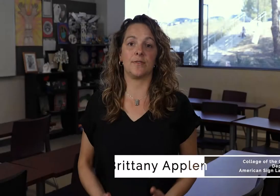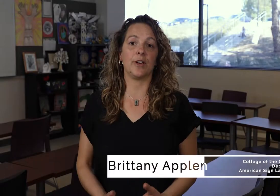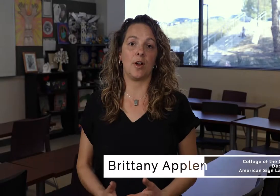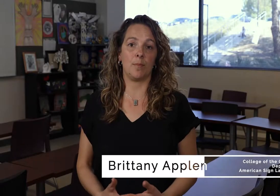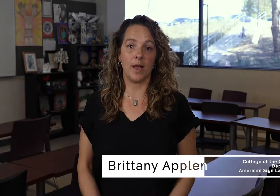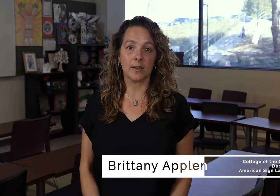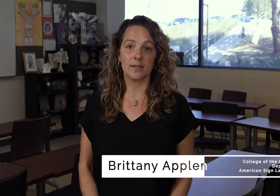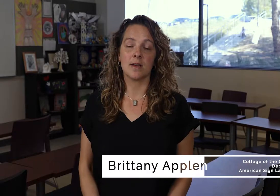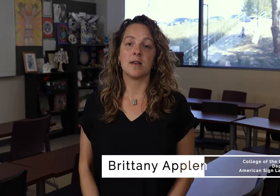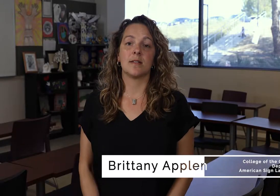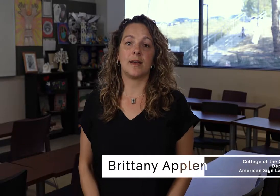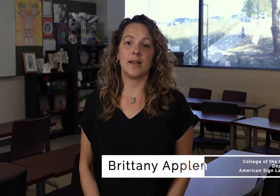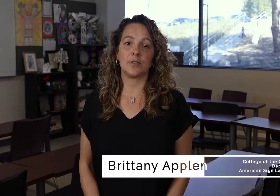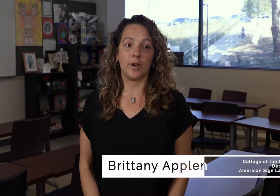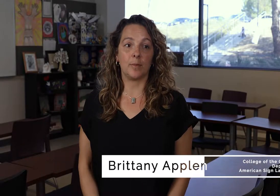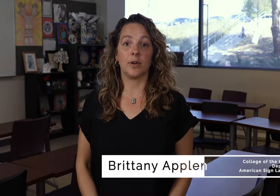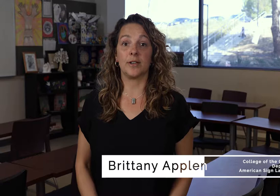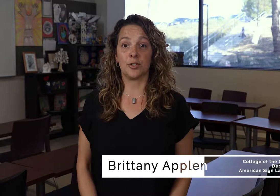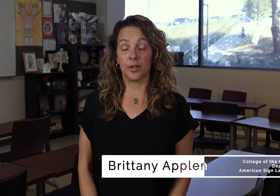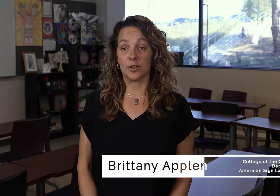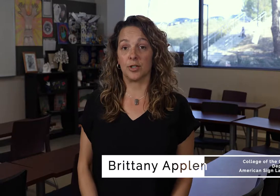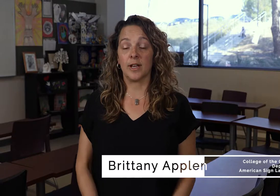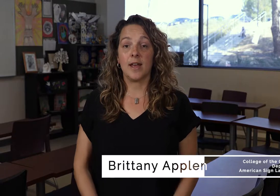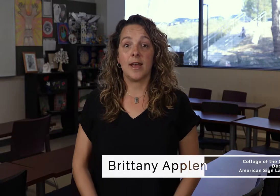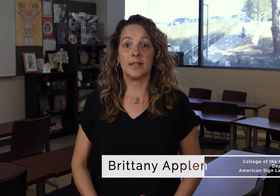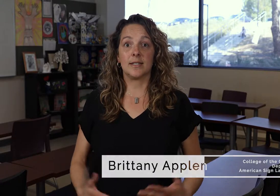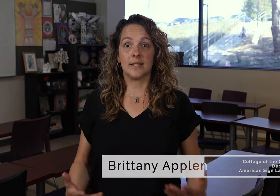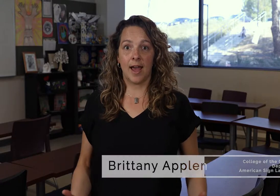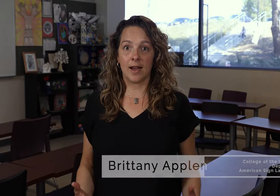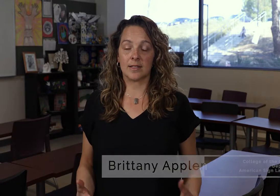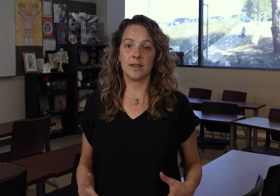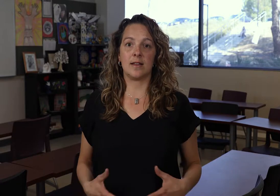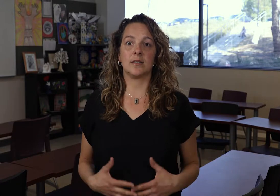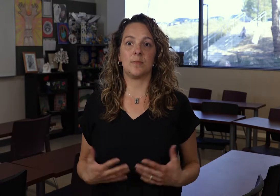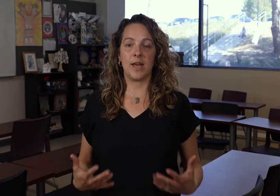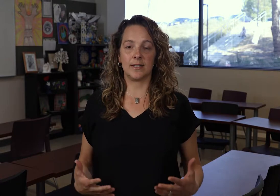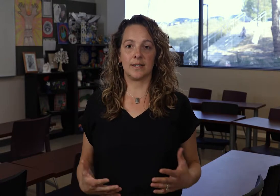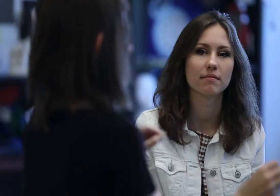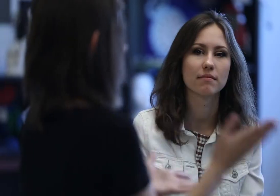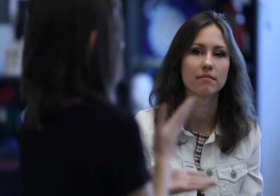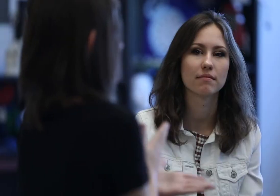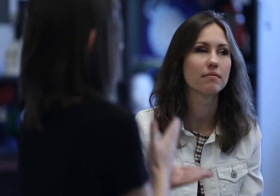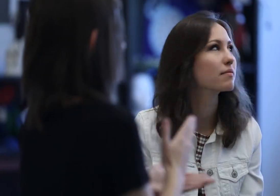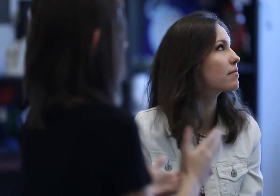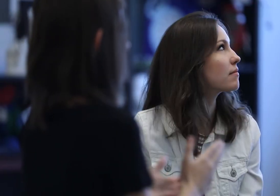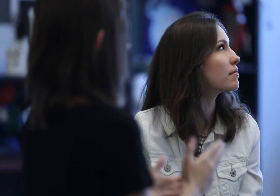very complex that has grammar and structure and syntax and semantics. The